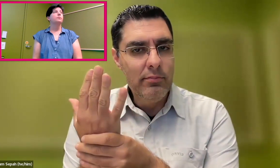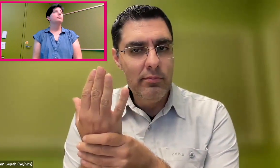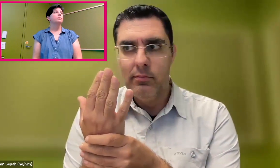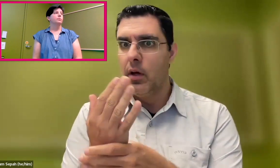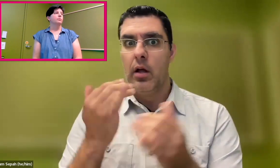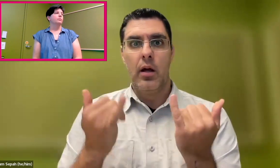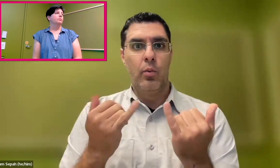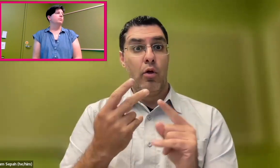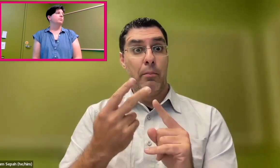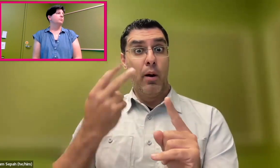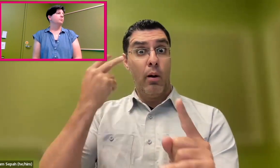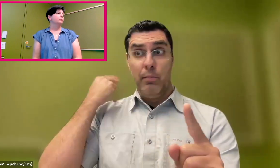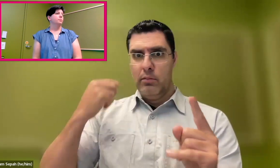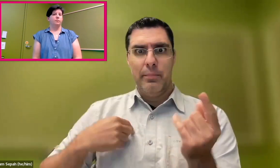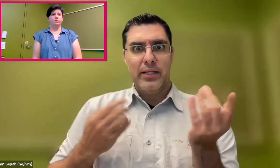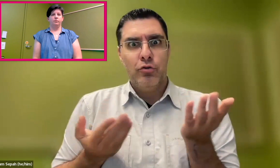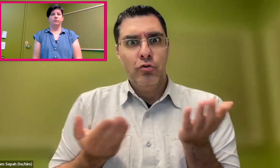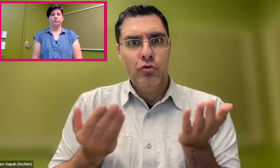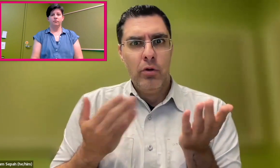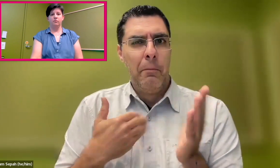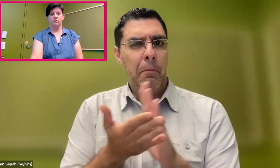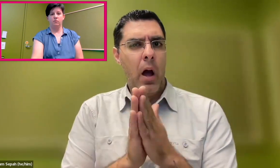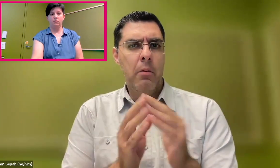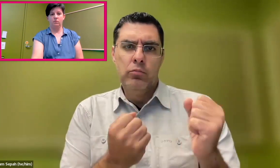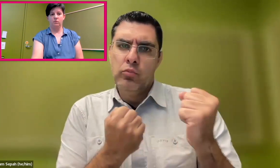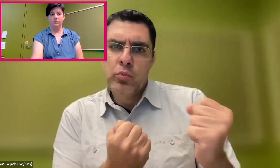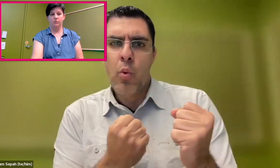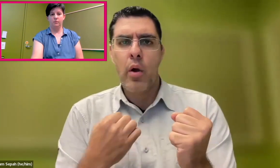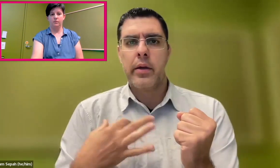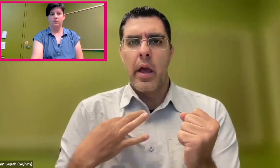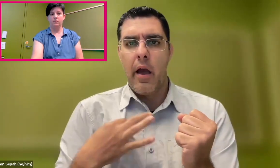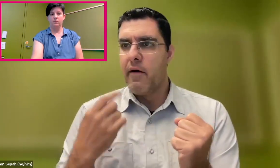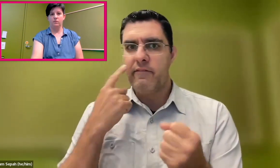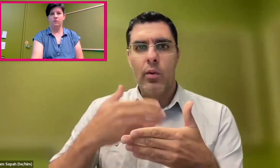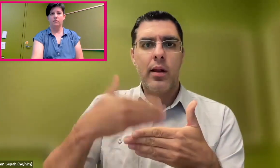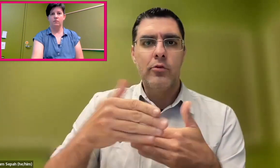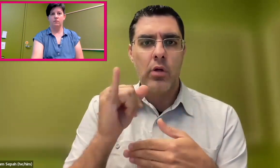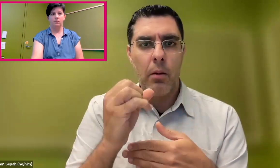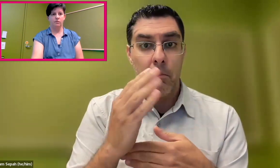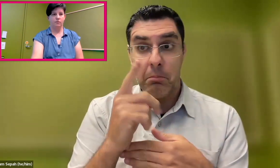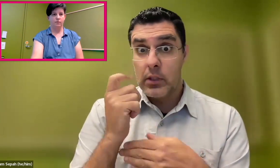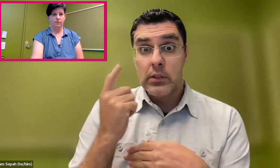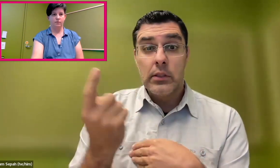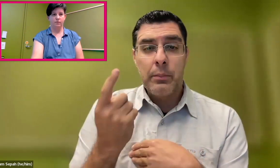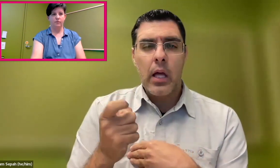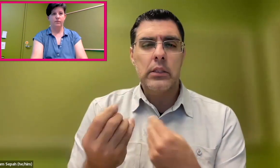They saw that I had the potential to grow, and I did. And that's how I got here today.